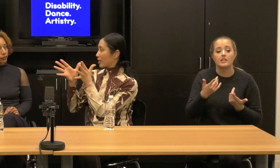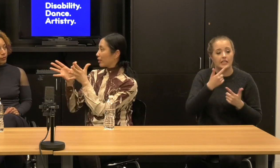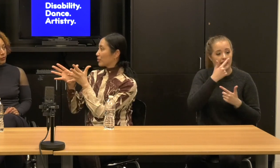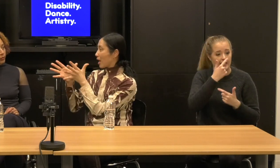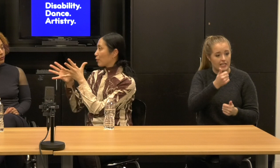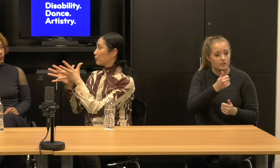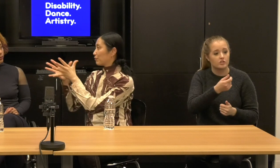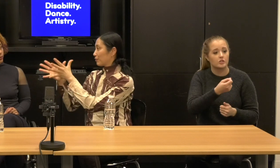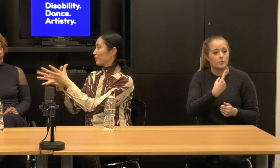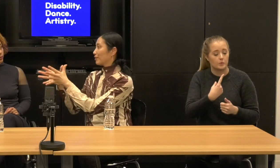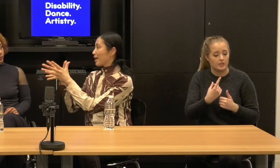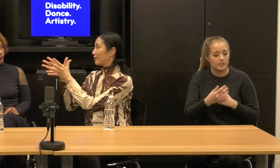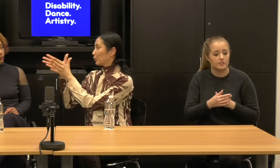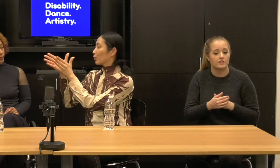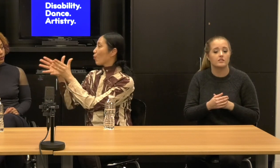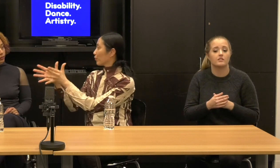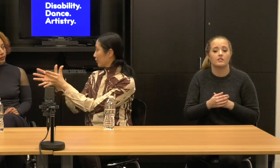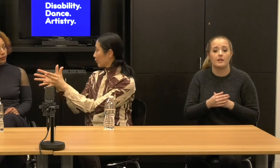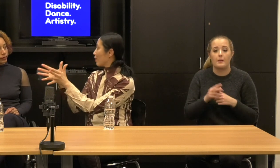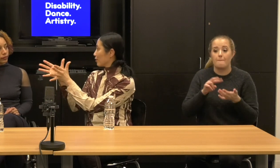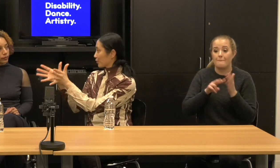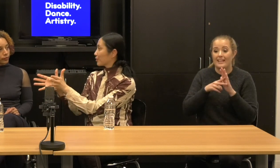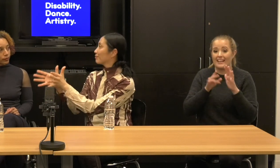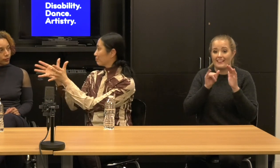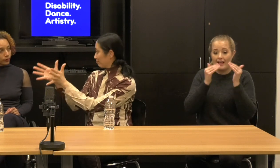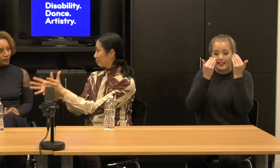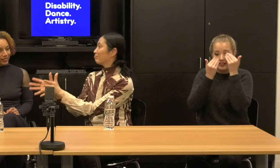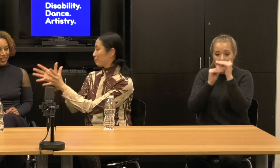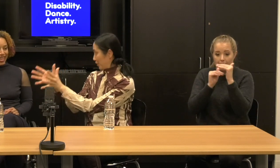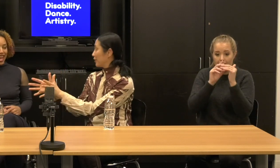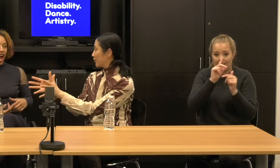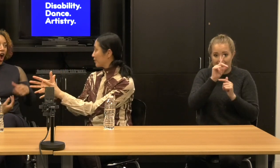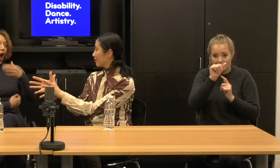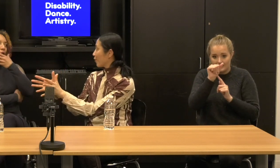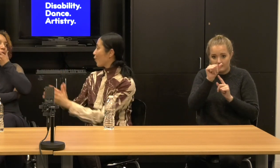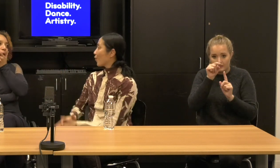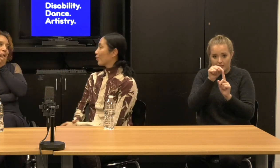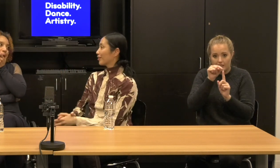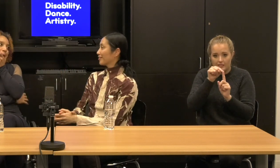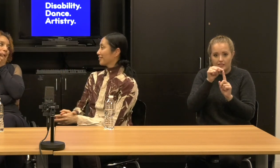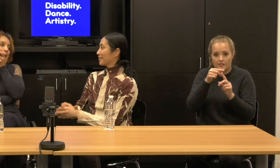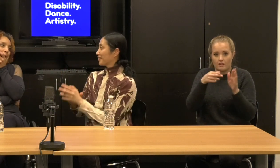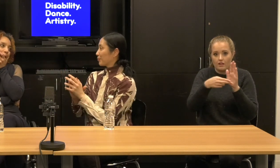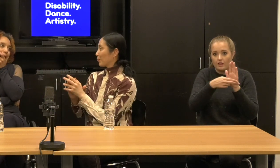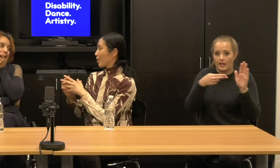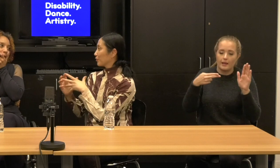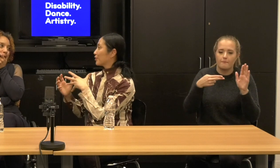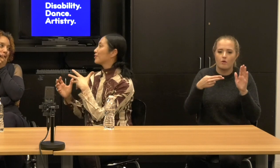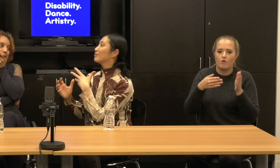Janet: Take us out of that little corner called this or.